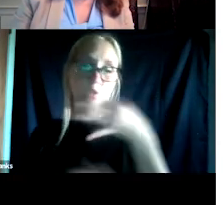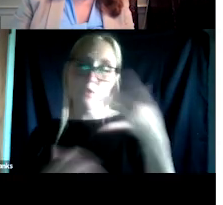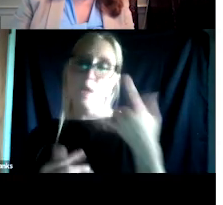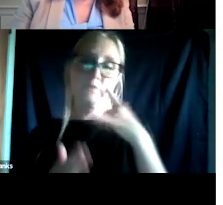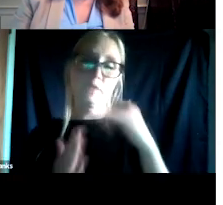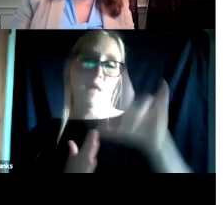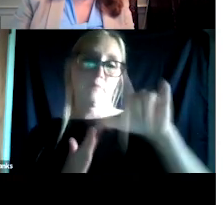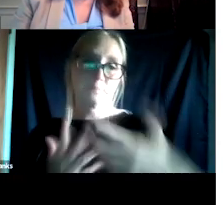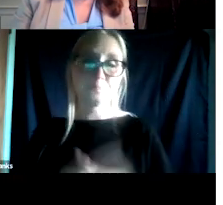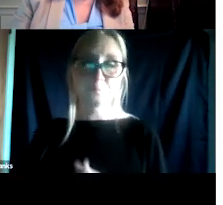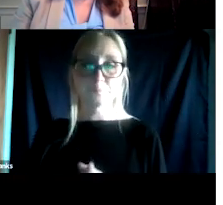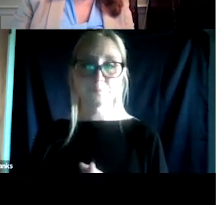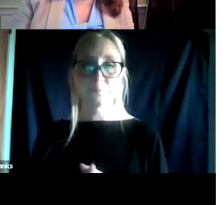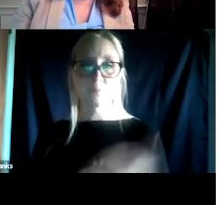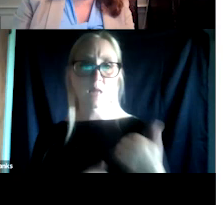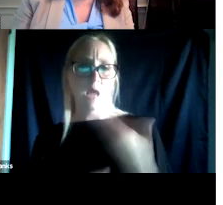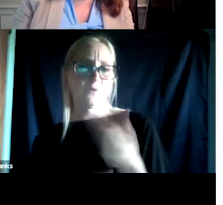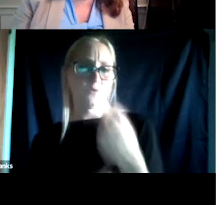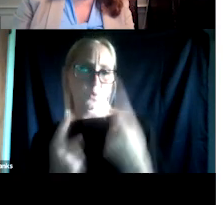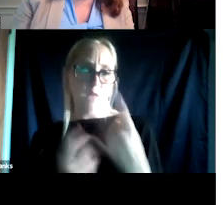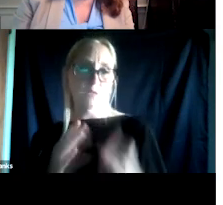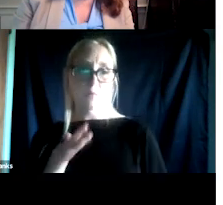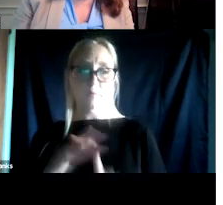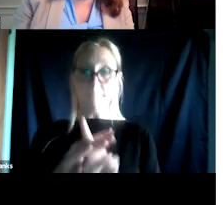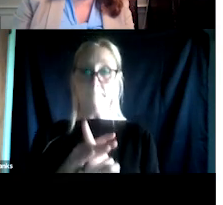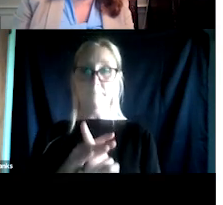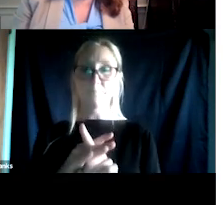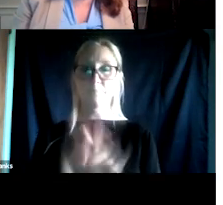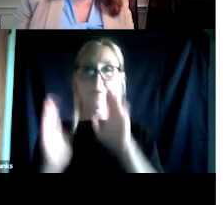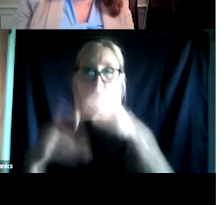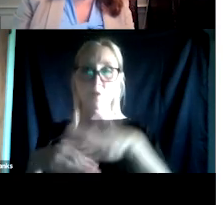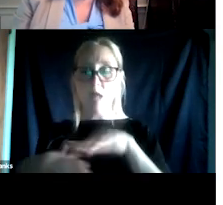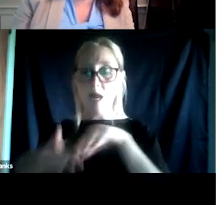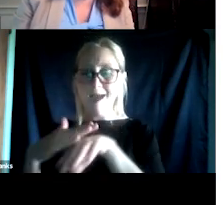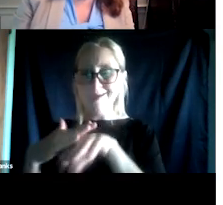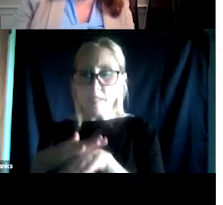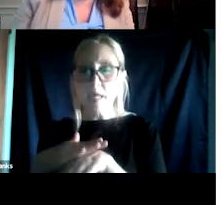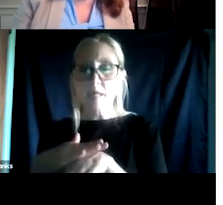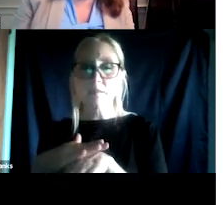And there are a few questions that have come up around accessing supports for people